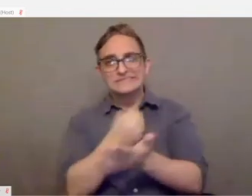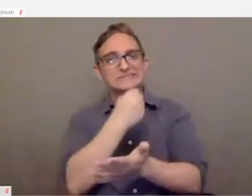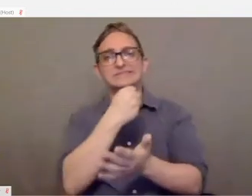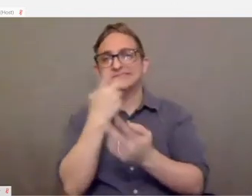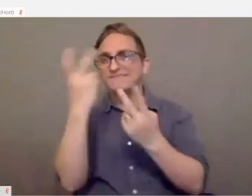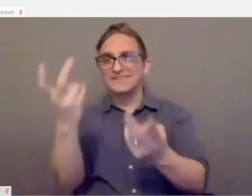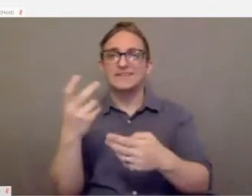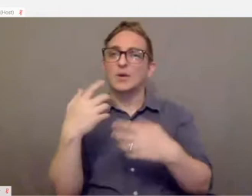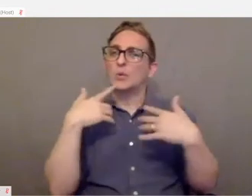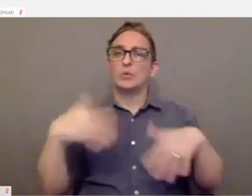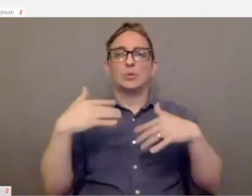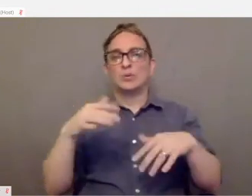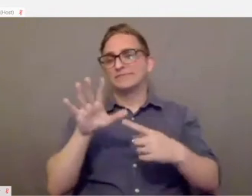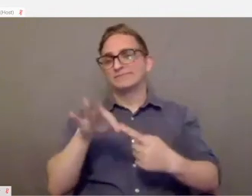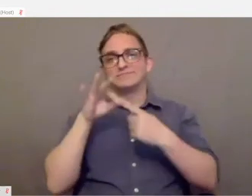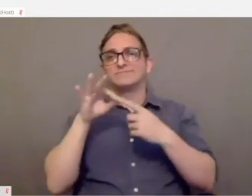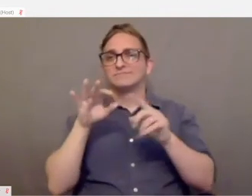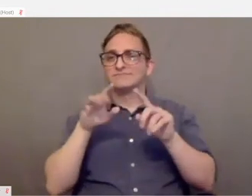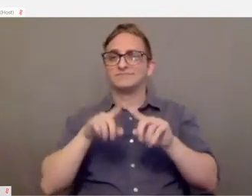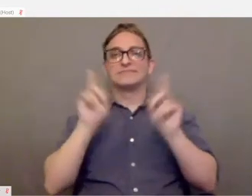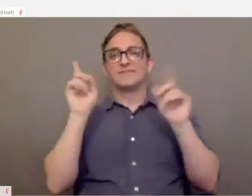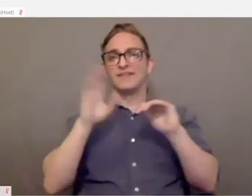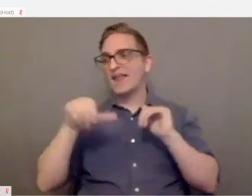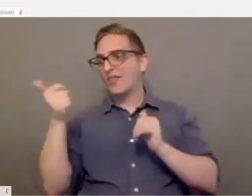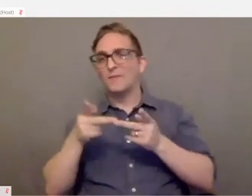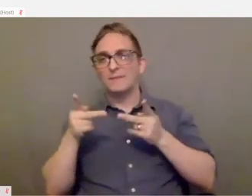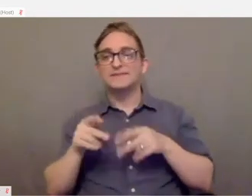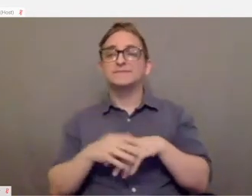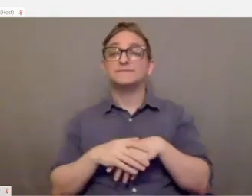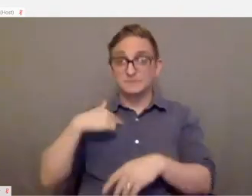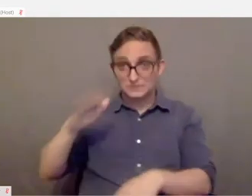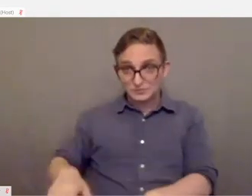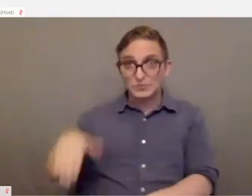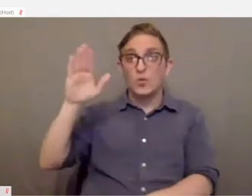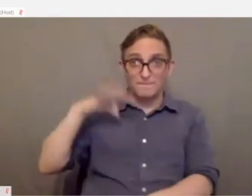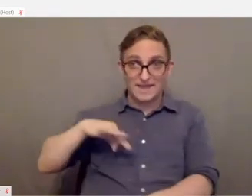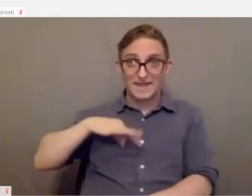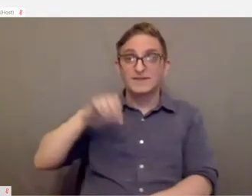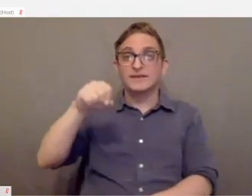There's no place else like it. After growing up in Maine, I wound up joining the air force.